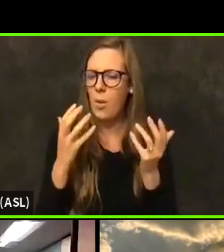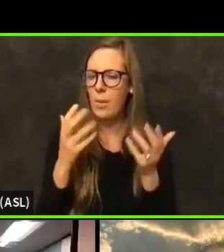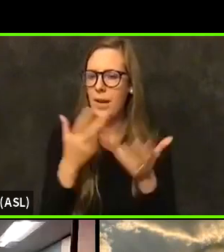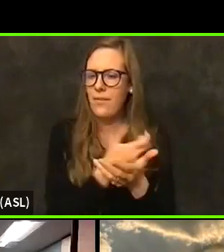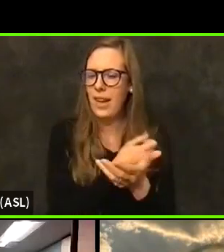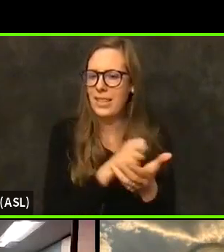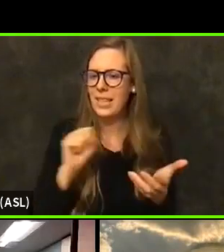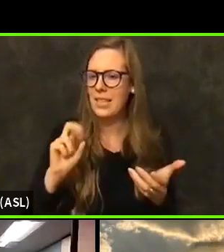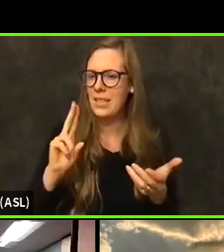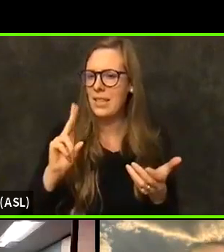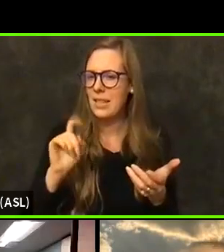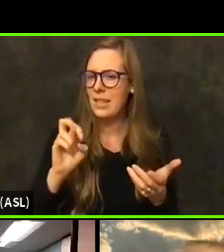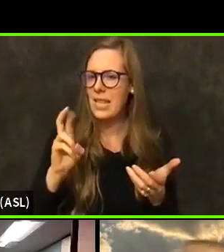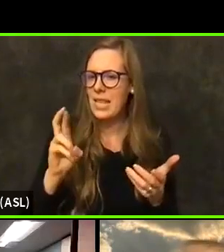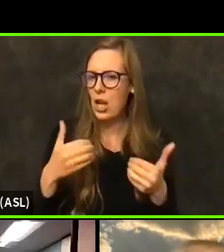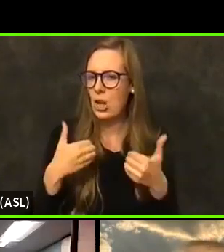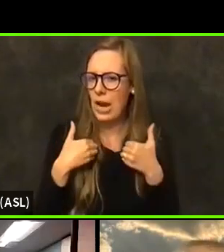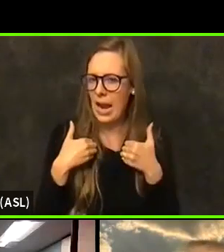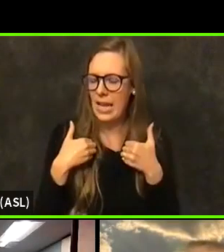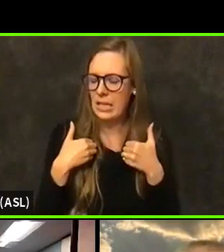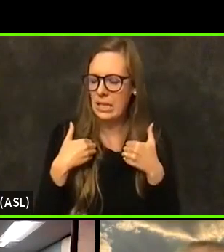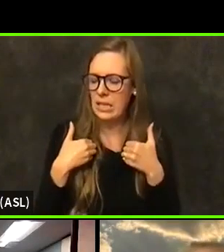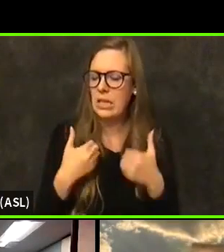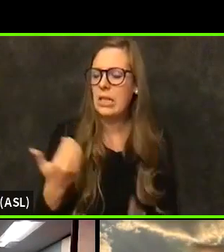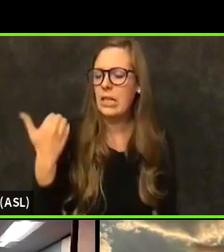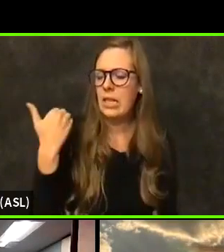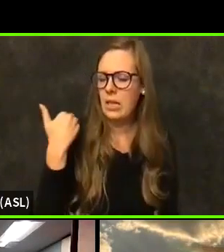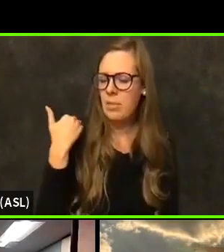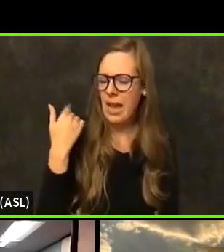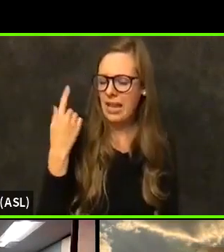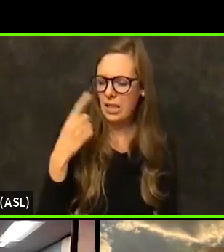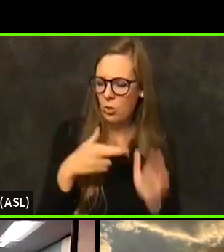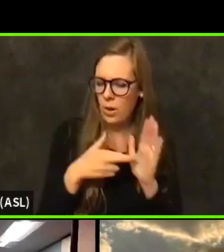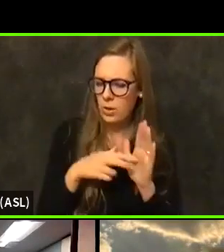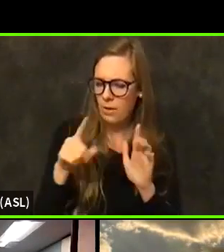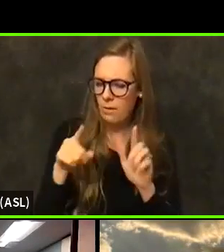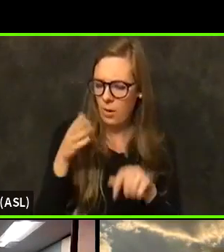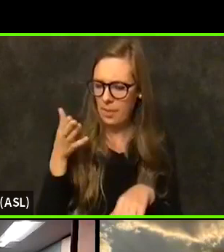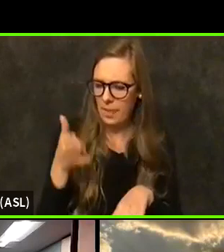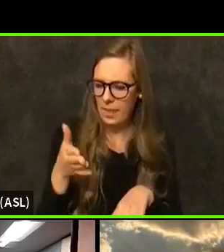in the past. Just recently, a Sutter representative told me that's because